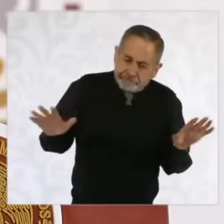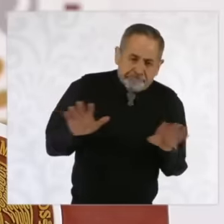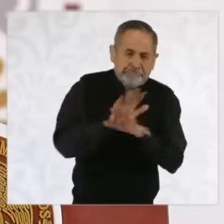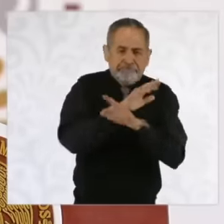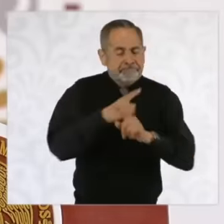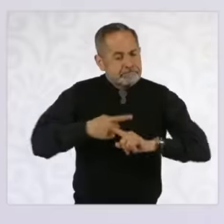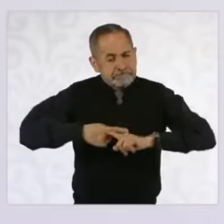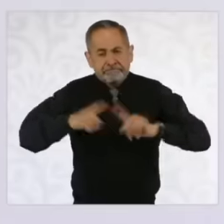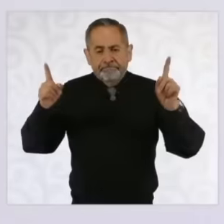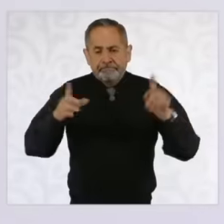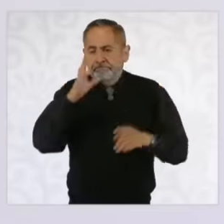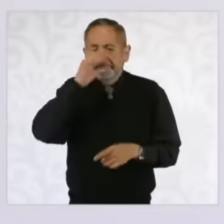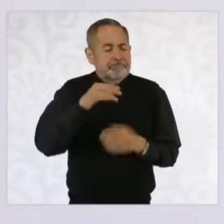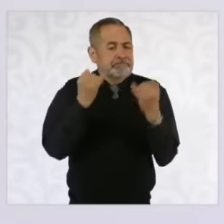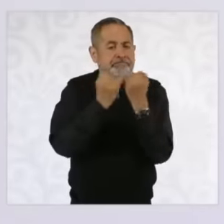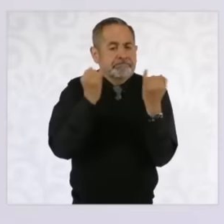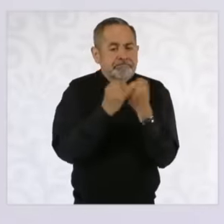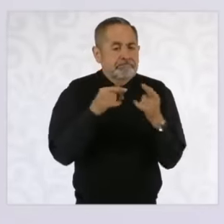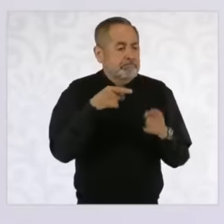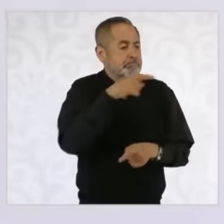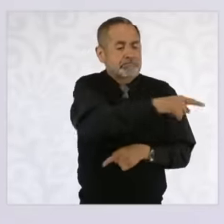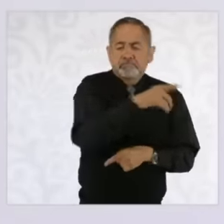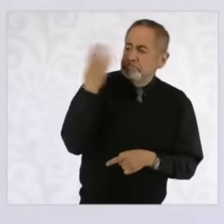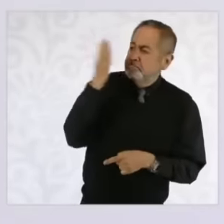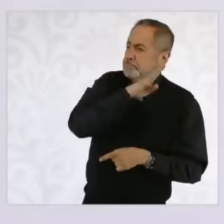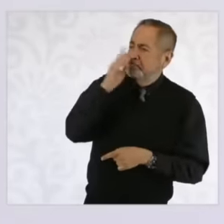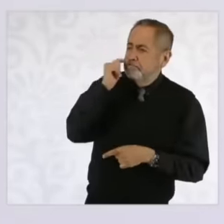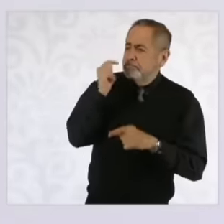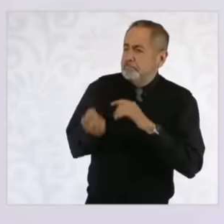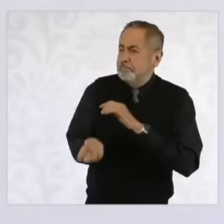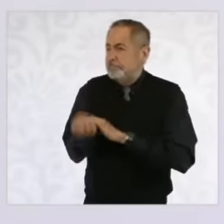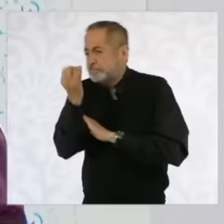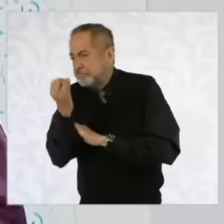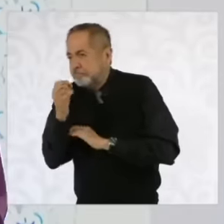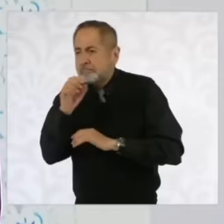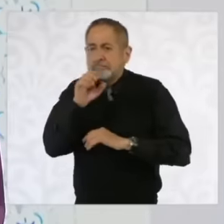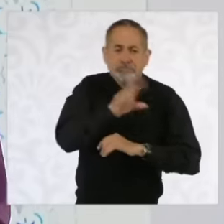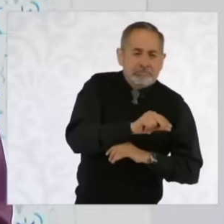the rules are going to be changed, you cannot enter at any time under any circumstance because you will even